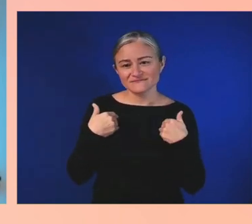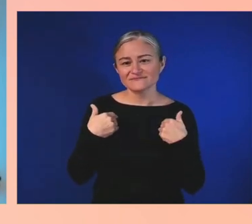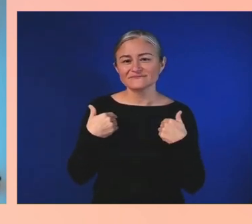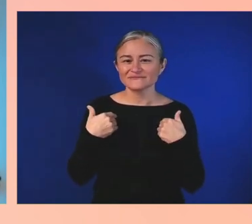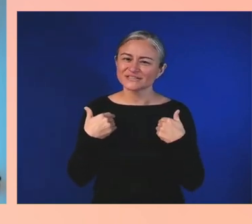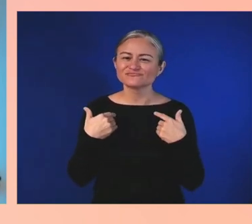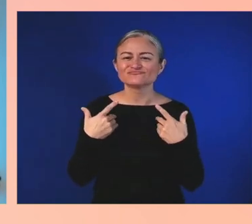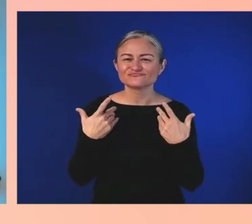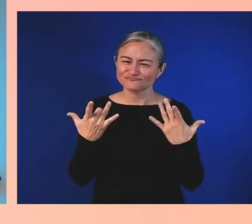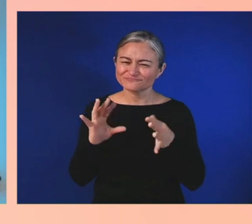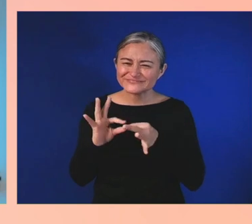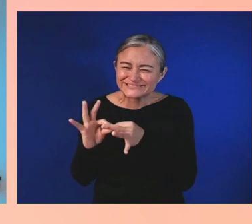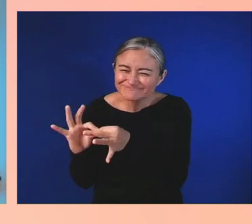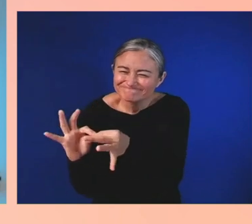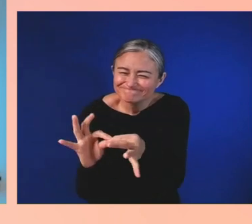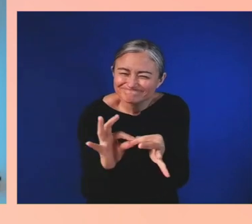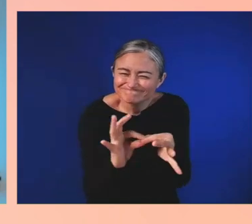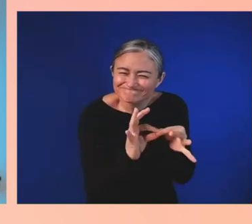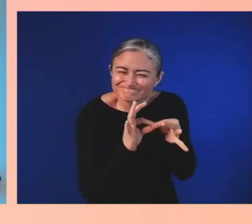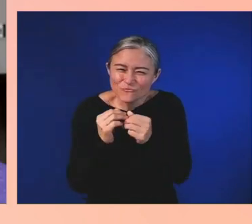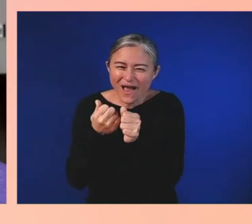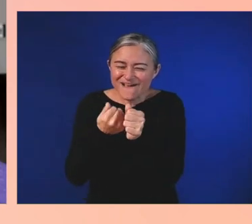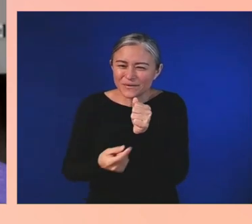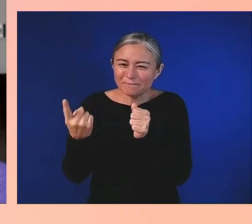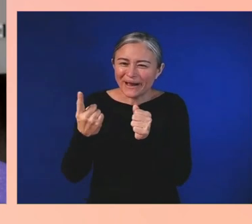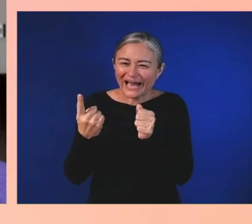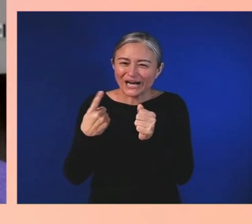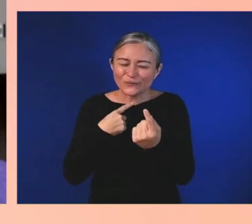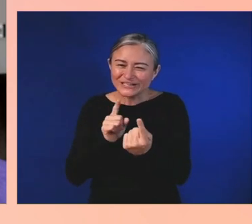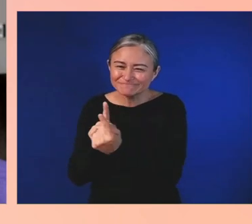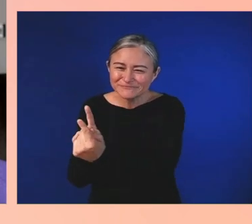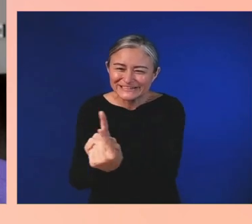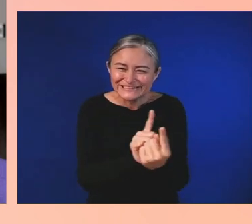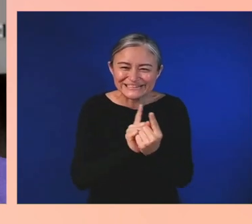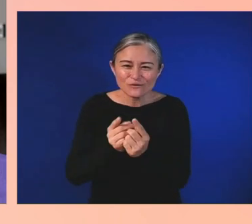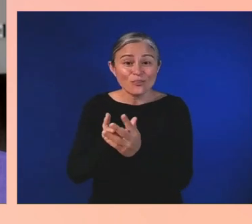we met through Xbox and we're able to